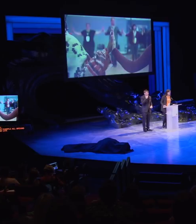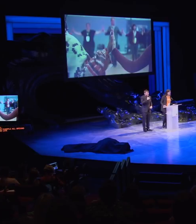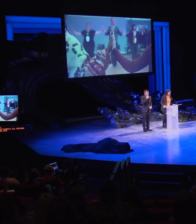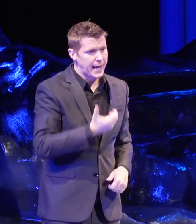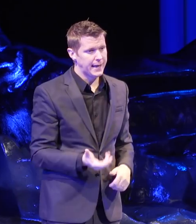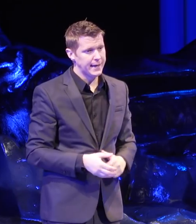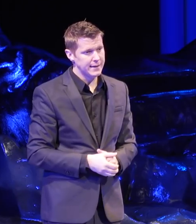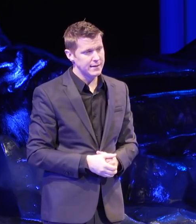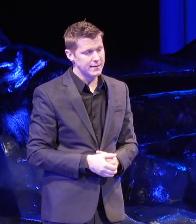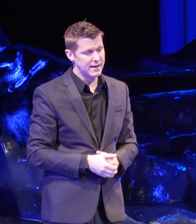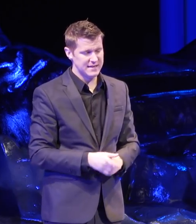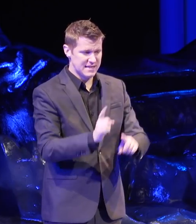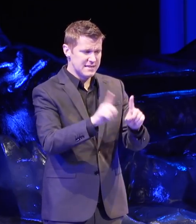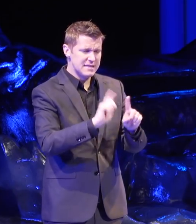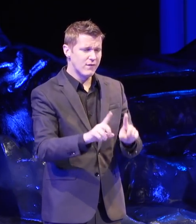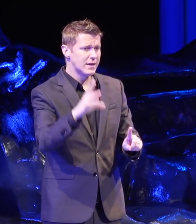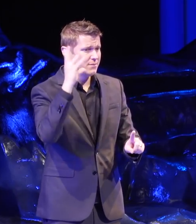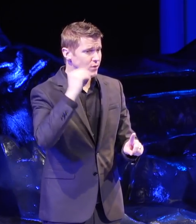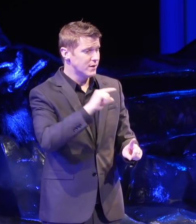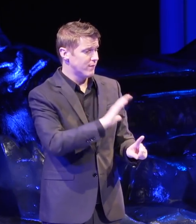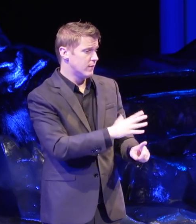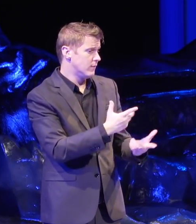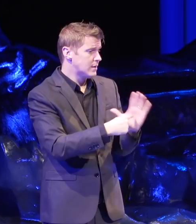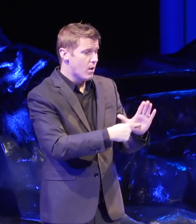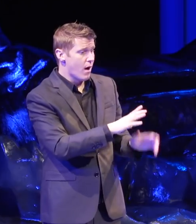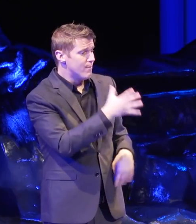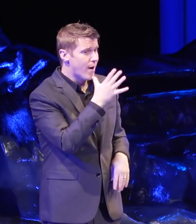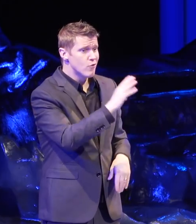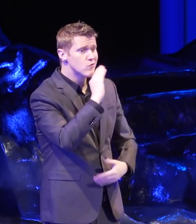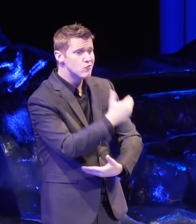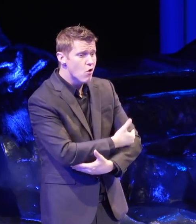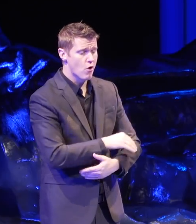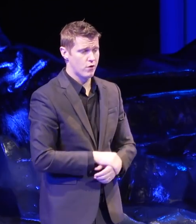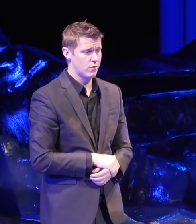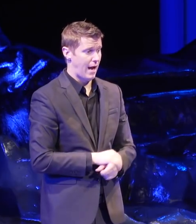It's in the different life experiences of a mother and her daughter and then her daughter.